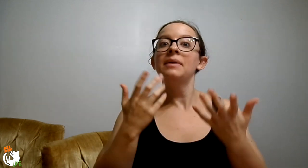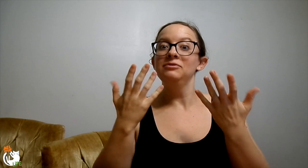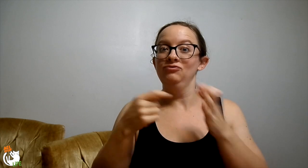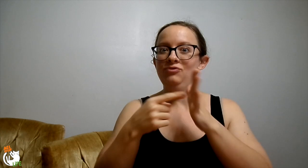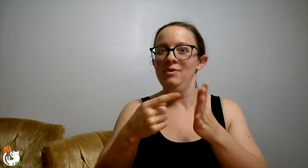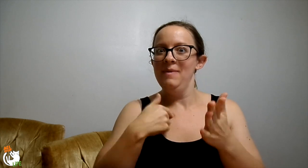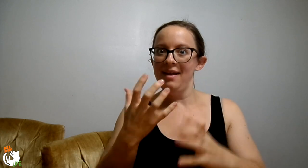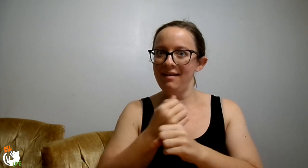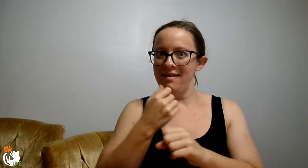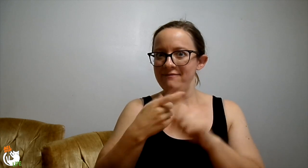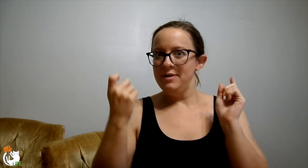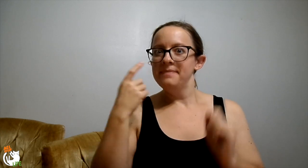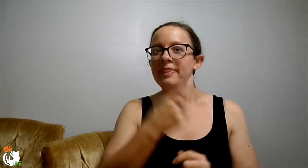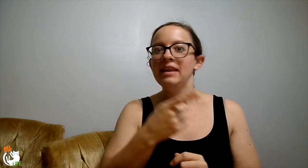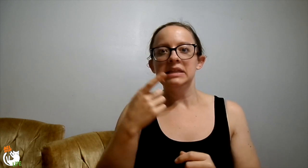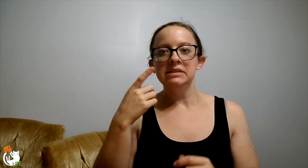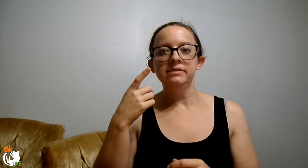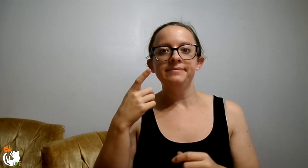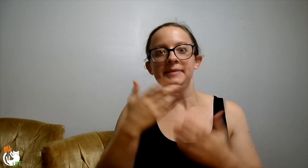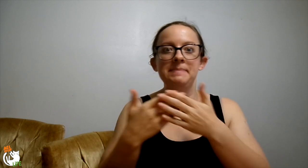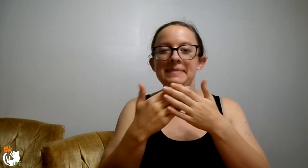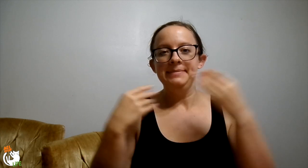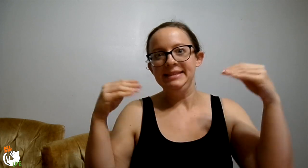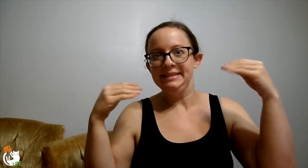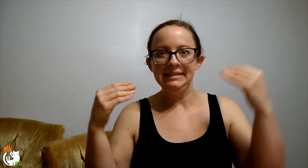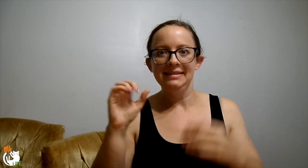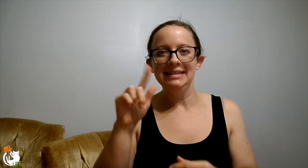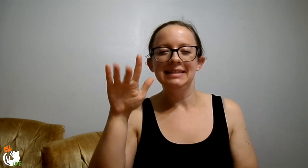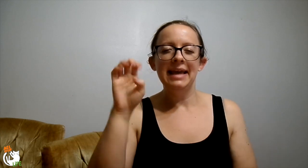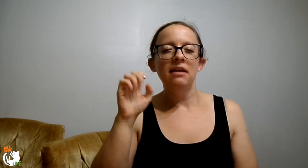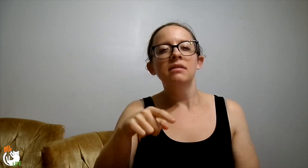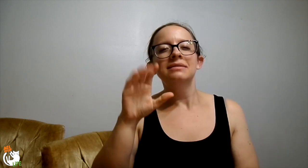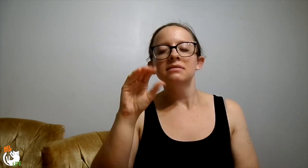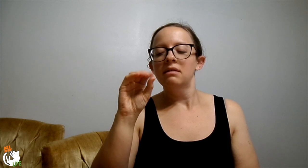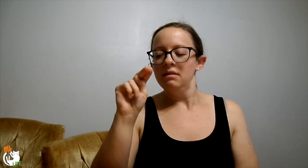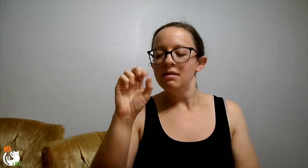I wanted to show you what I got from there. From the baby sale.